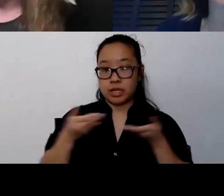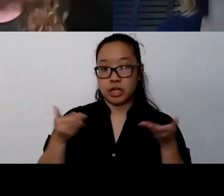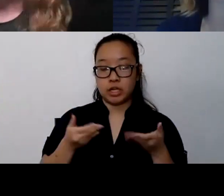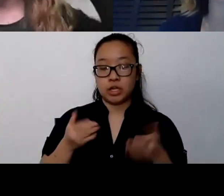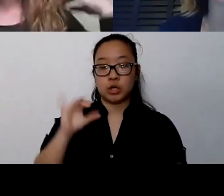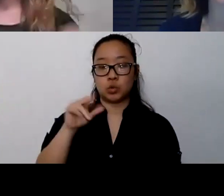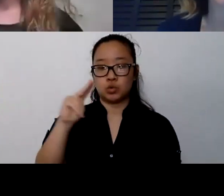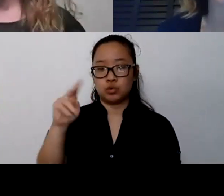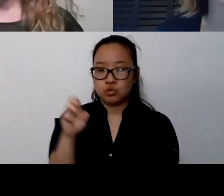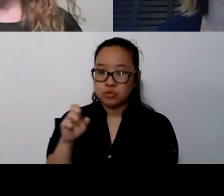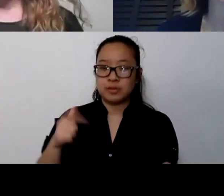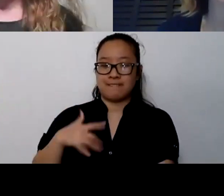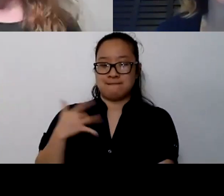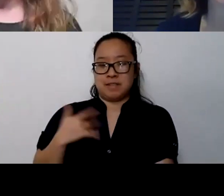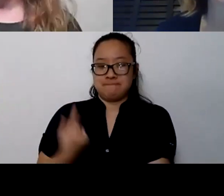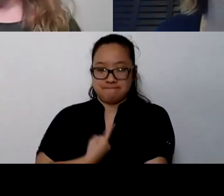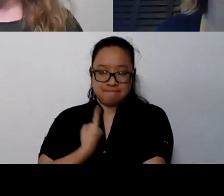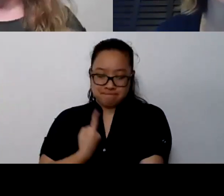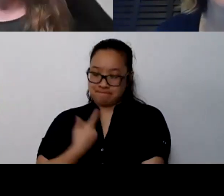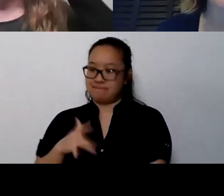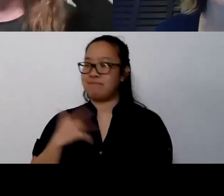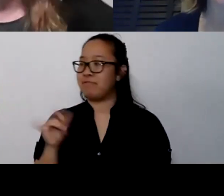What can I do to be helpful? I would like to volunteer."